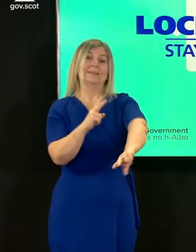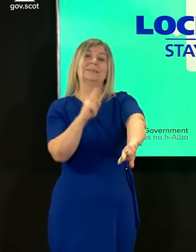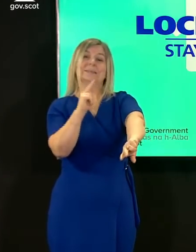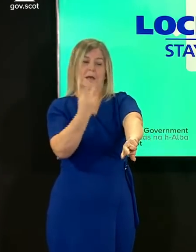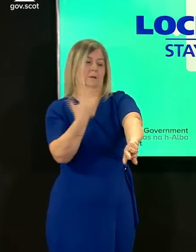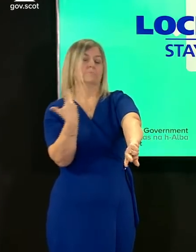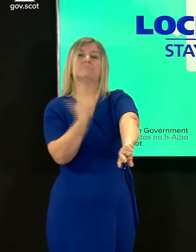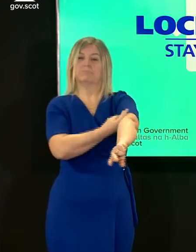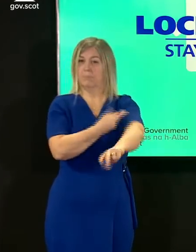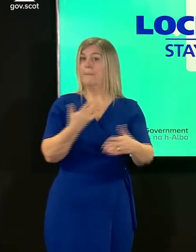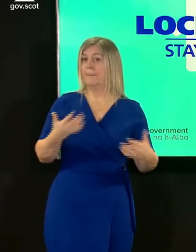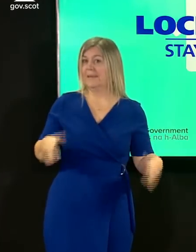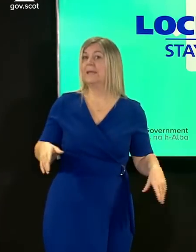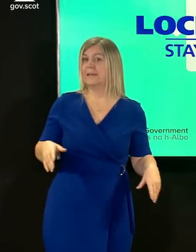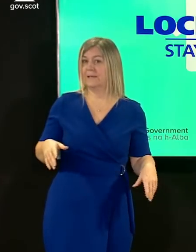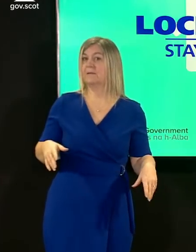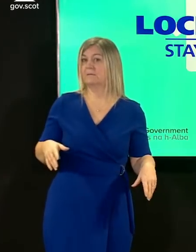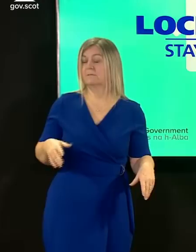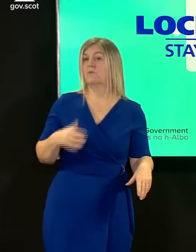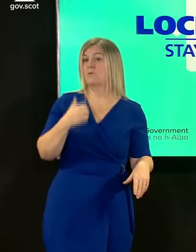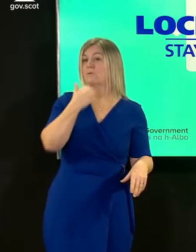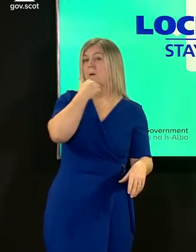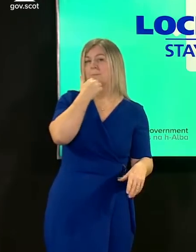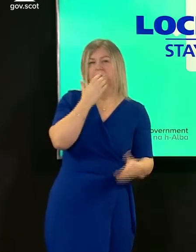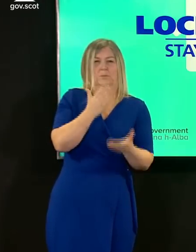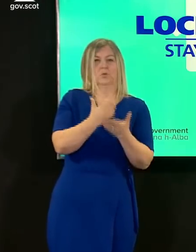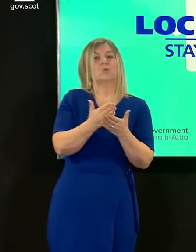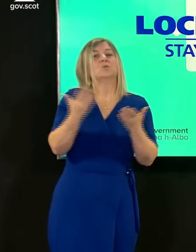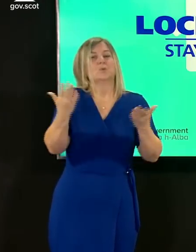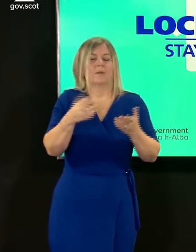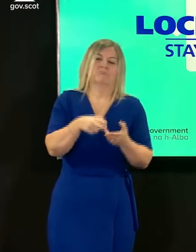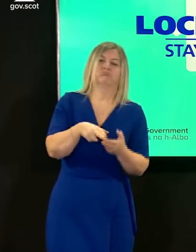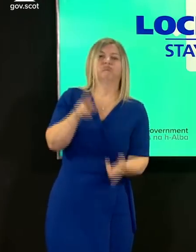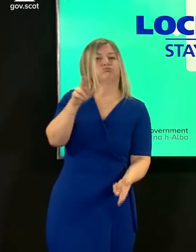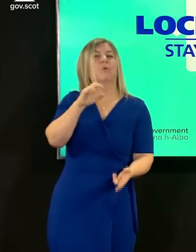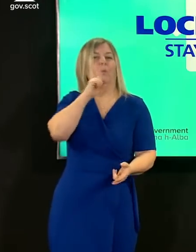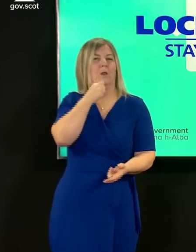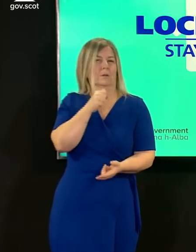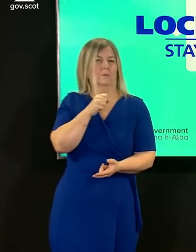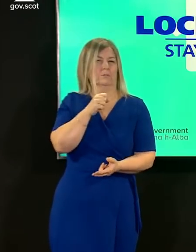these numbers will obviously have increased by today we've already given the first dose